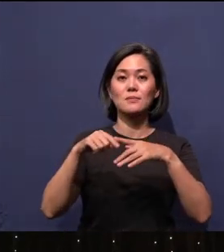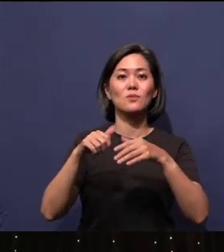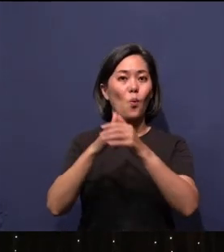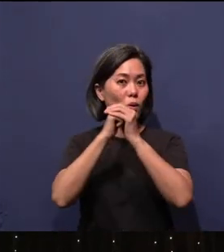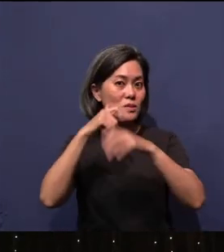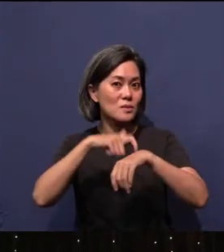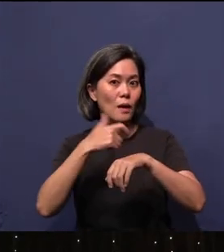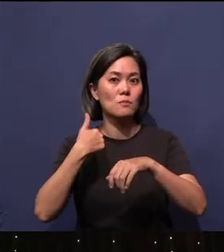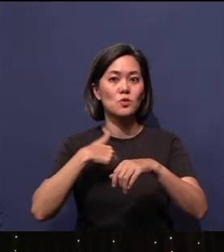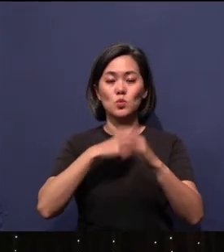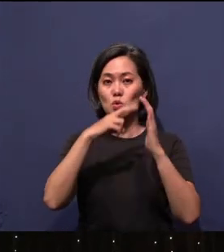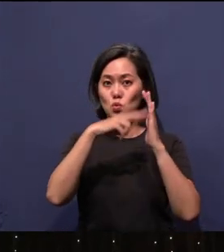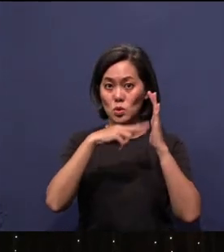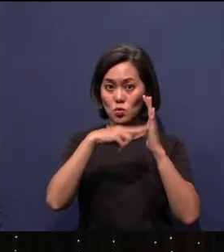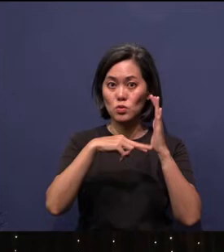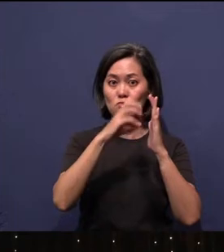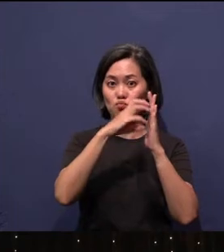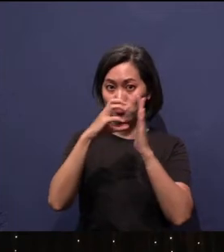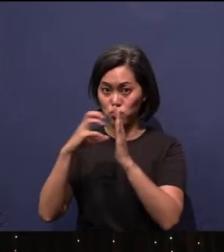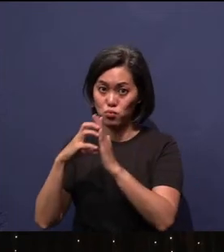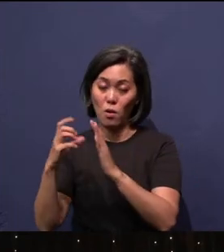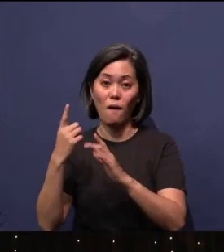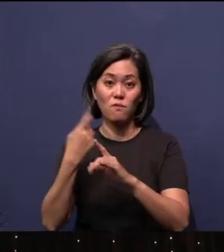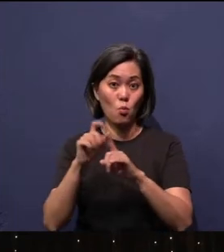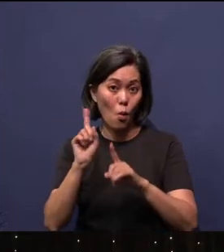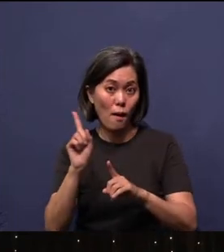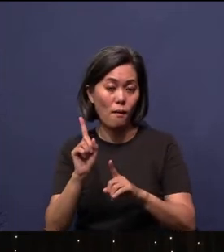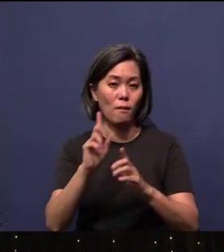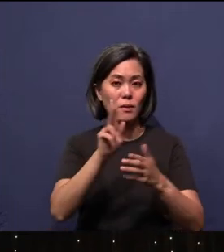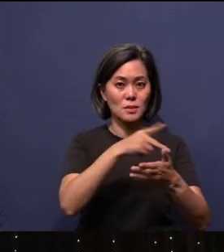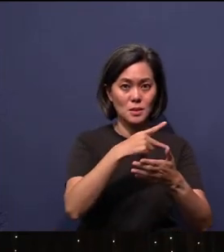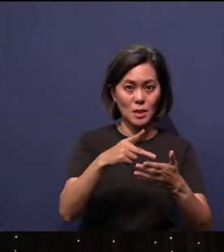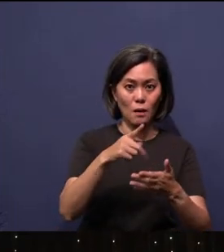we will be reading portions of scripture from Psalms 149.